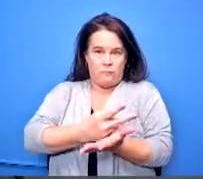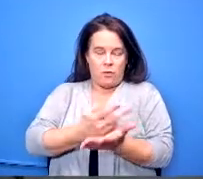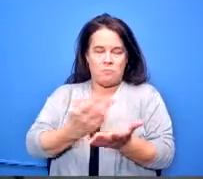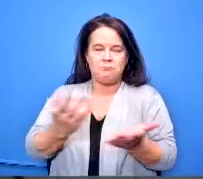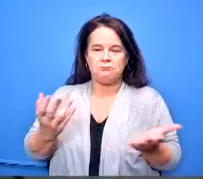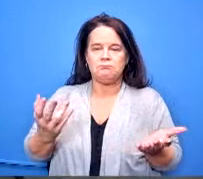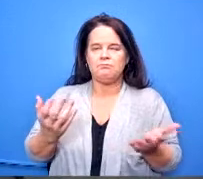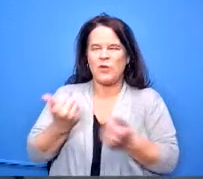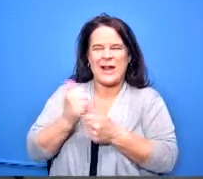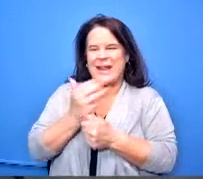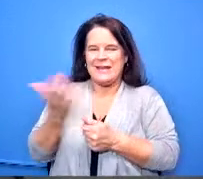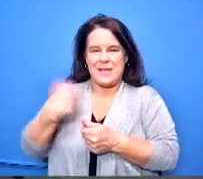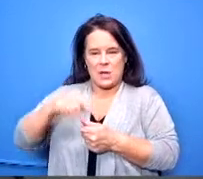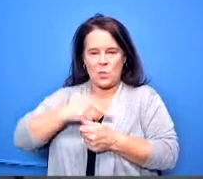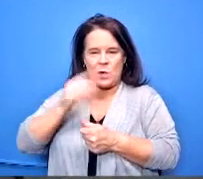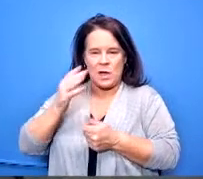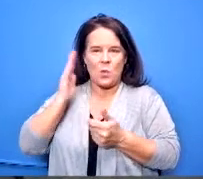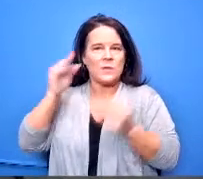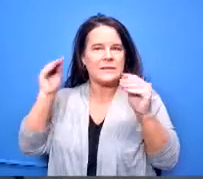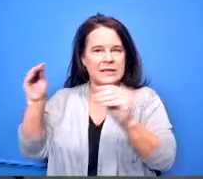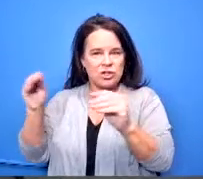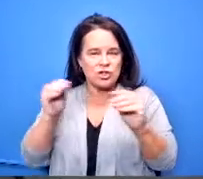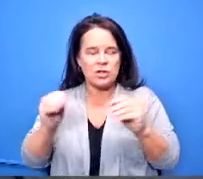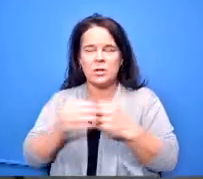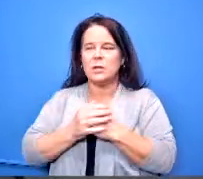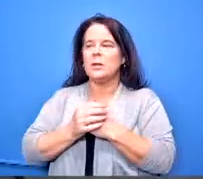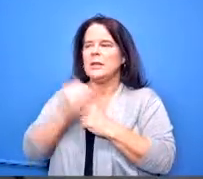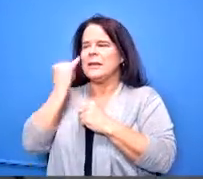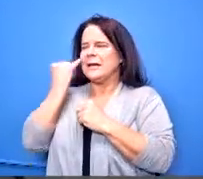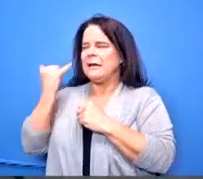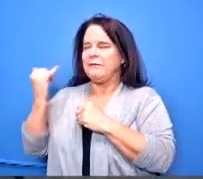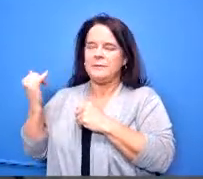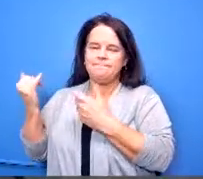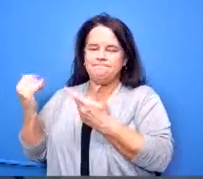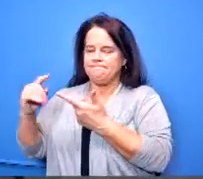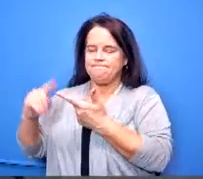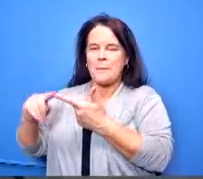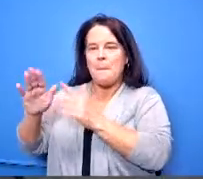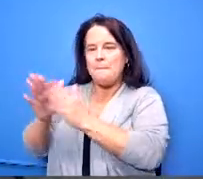be teaching and then if we were to have textbooks or curriculum guides for them you would also see